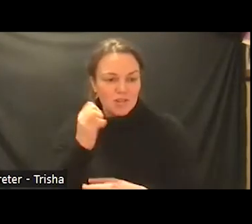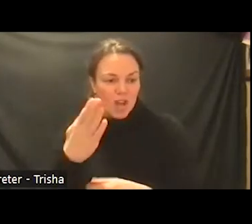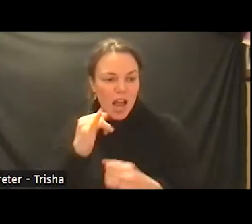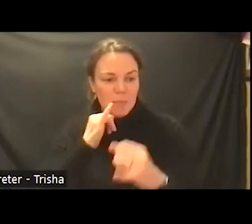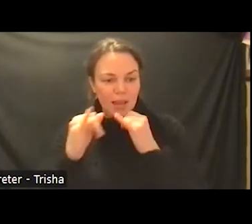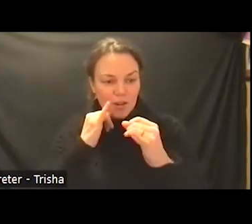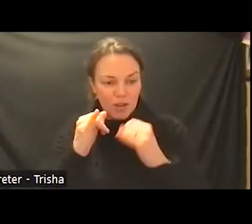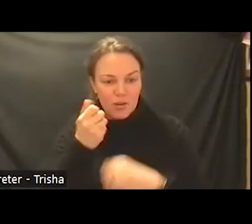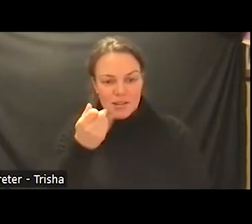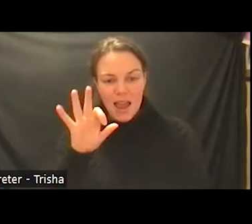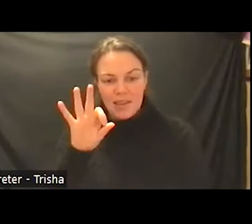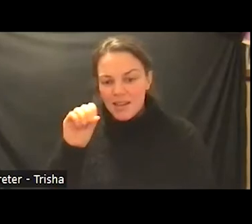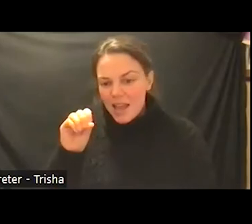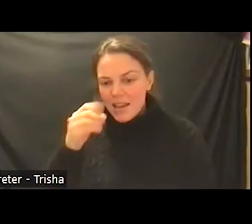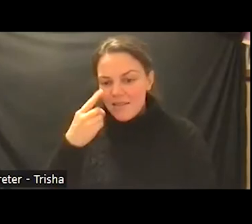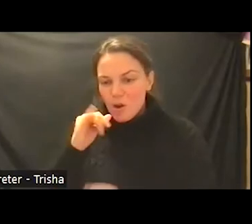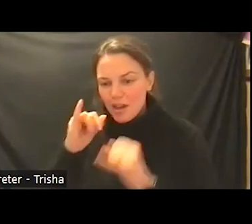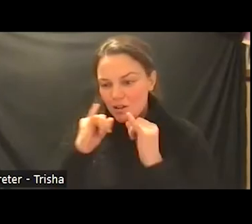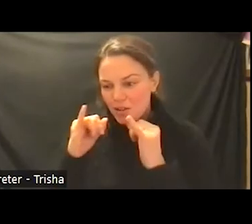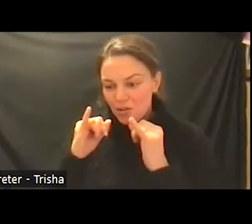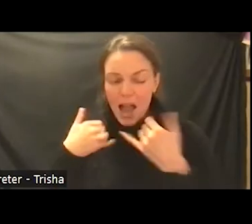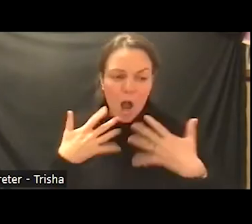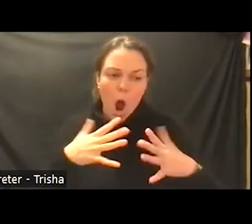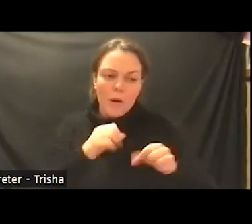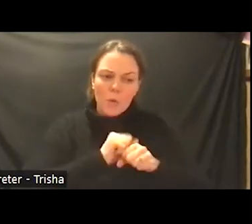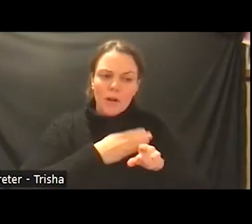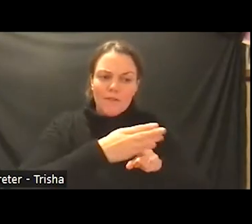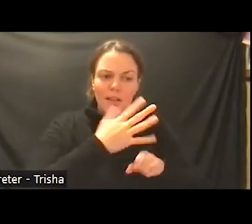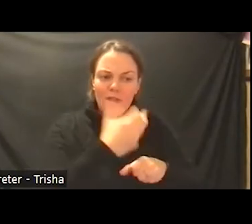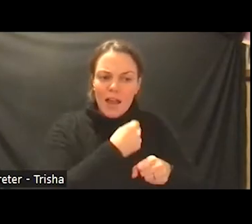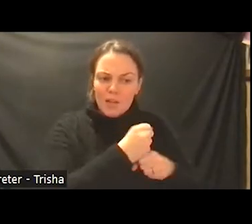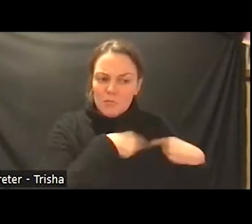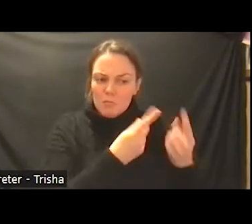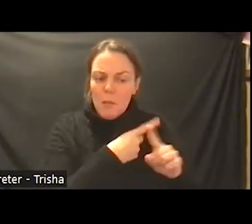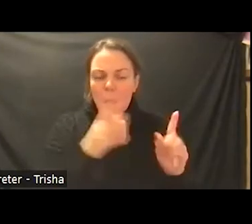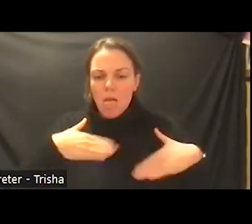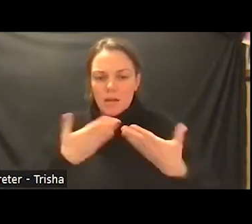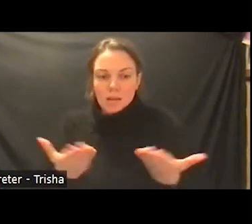in the field for about five years at that time but not in rochester and i prepared the speech